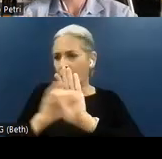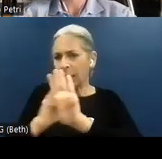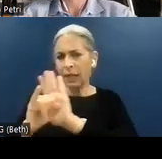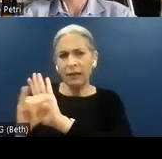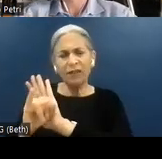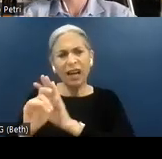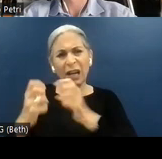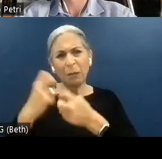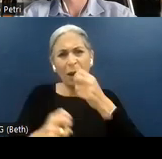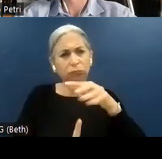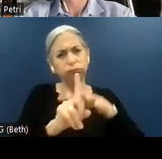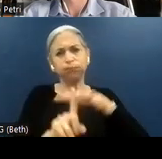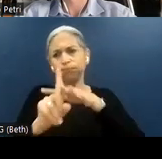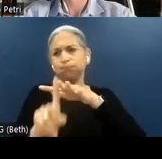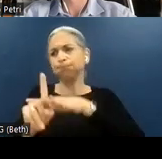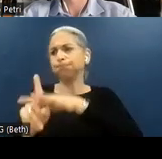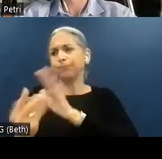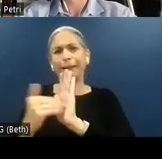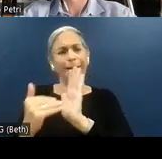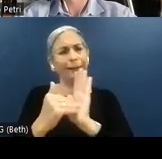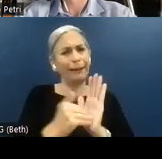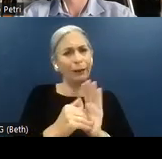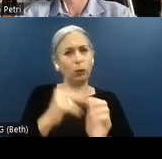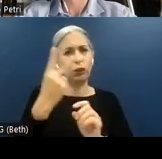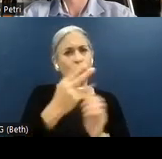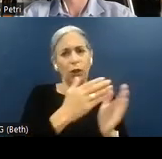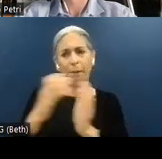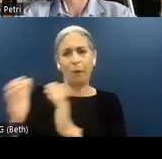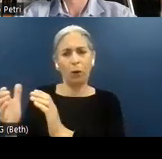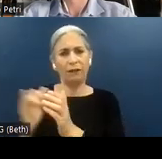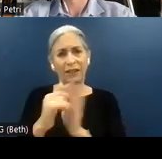that potentially are in the two components that are in this example, header and footer,